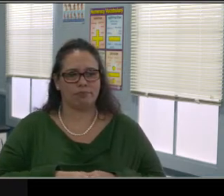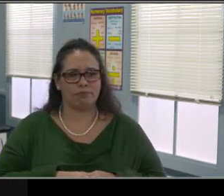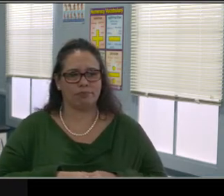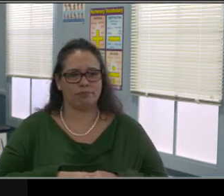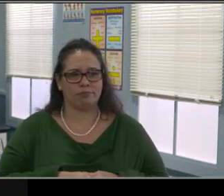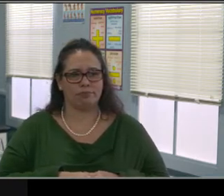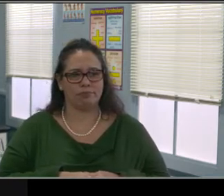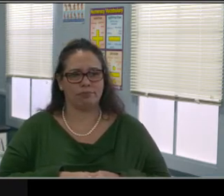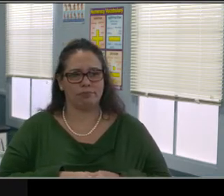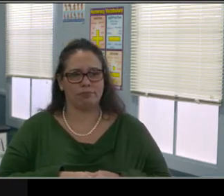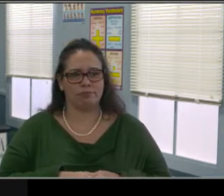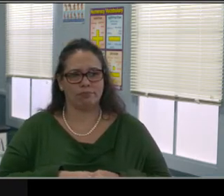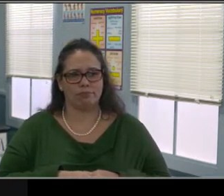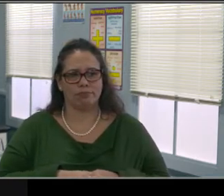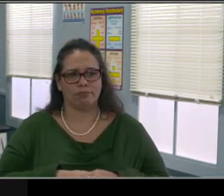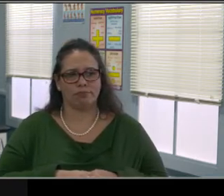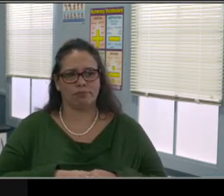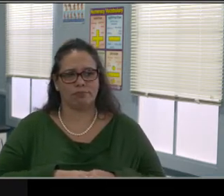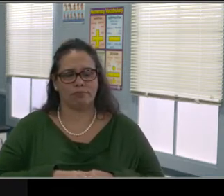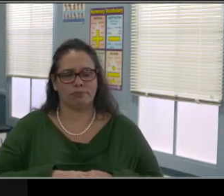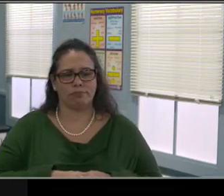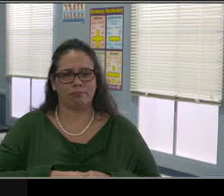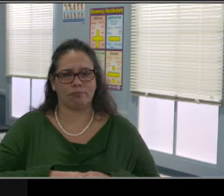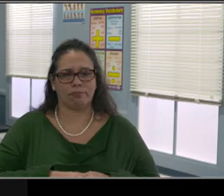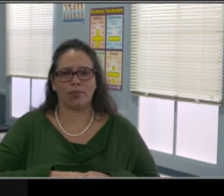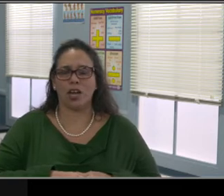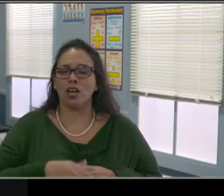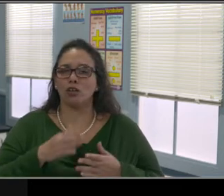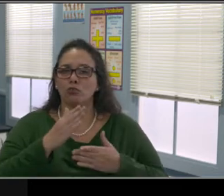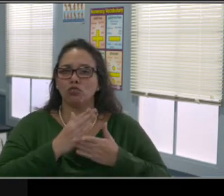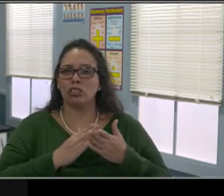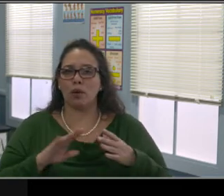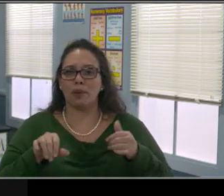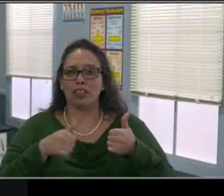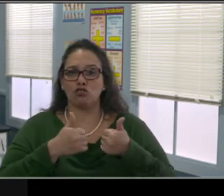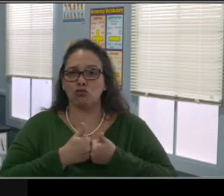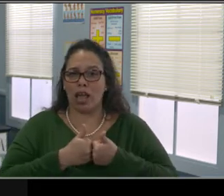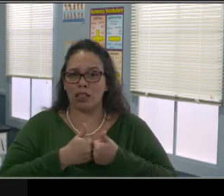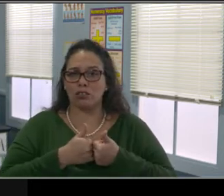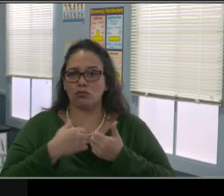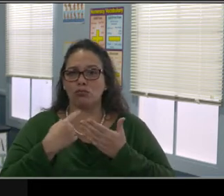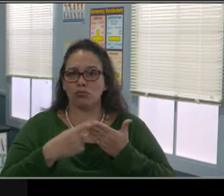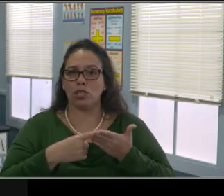When we set limits we offer the child a choice starting with the positive choice first